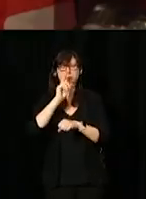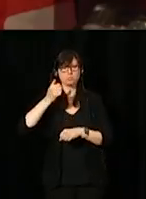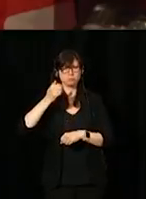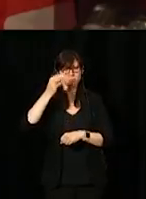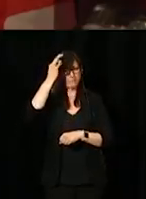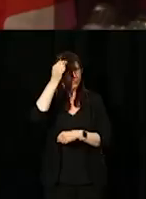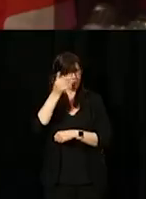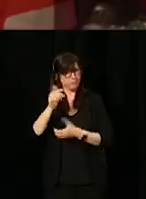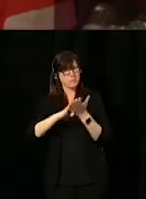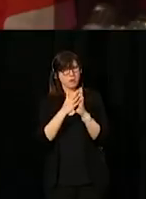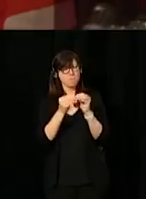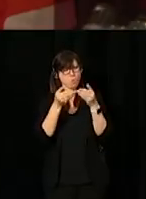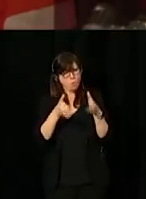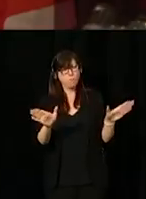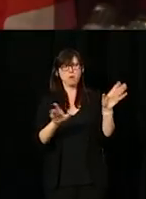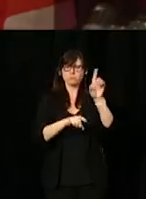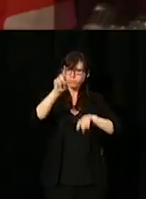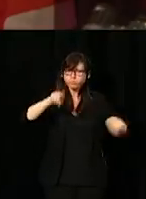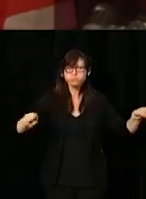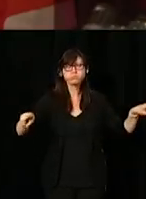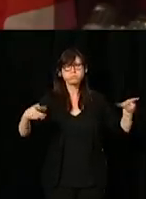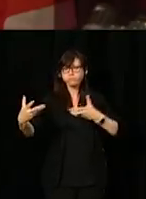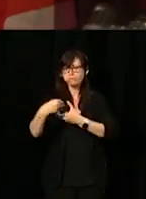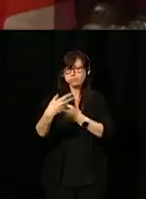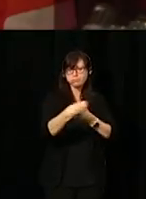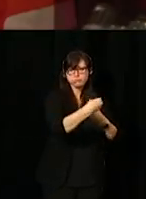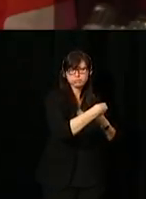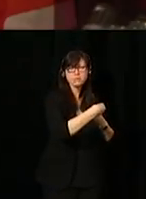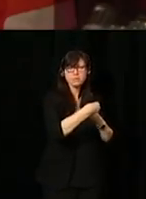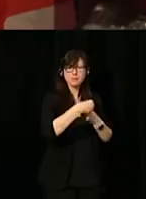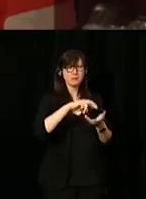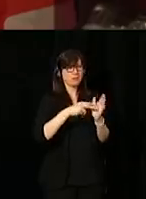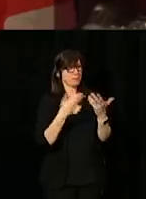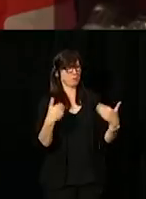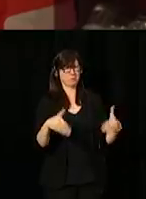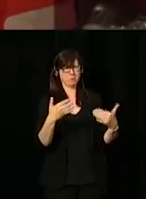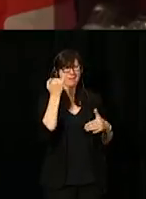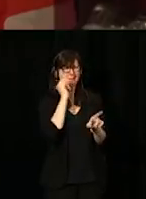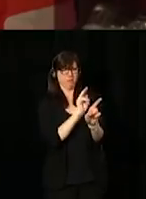would become more inclusive and more diversified. It's a whole source of wealth from which everyone can benefit.